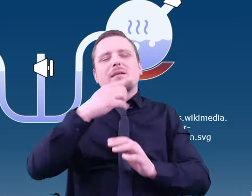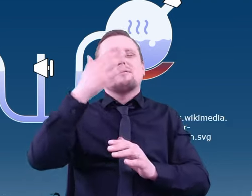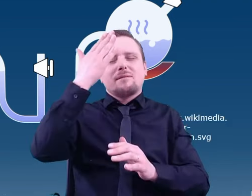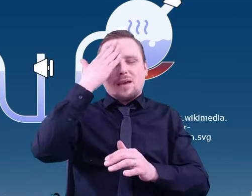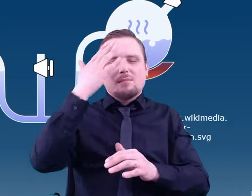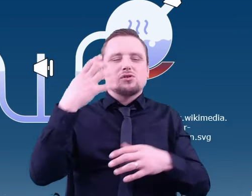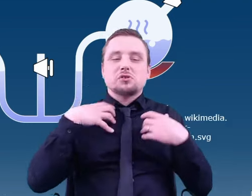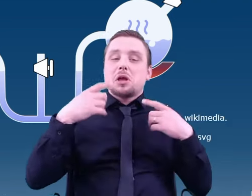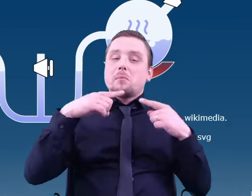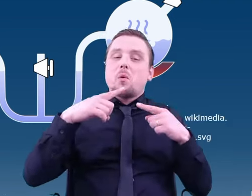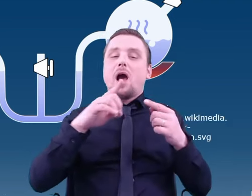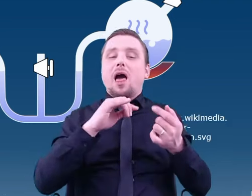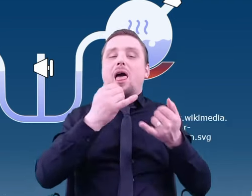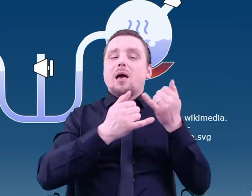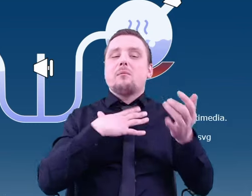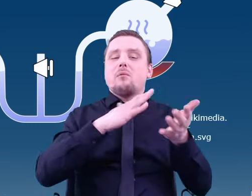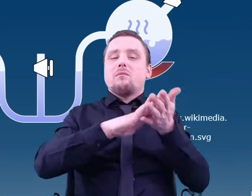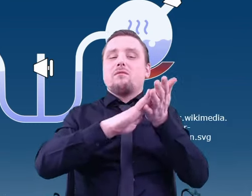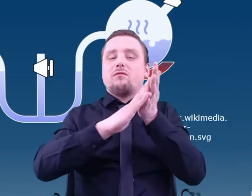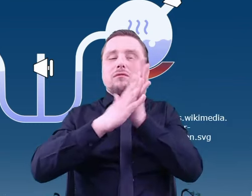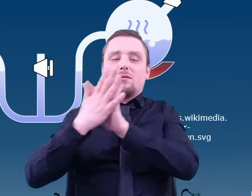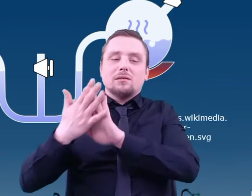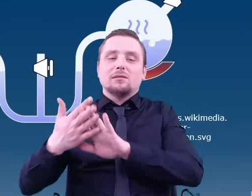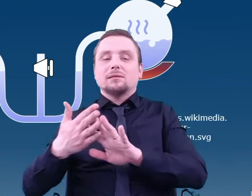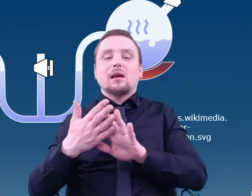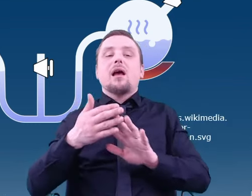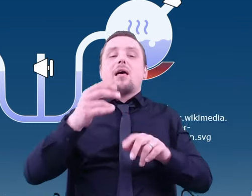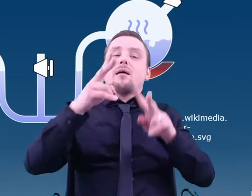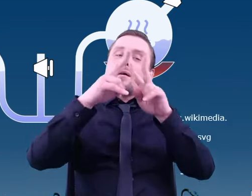Further analysis is being conducted on the results of this experiment.